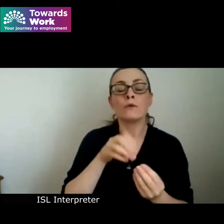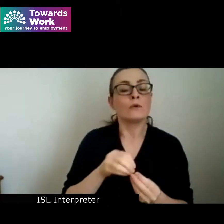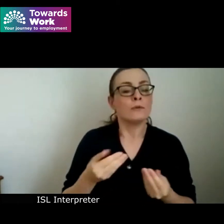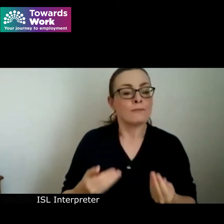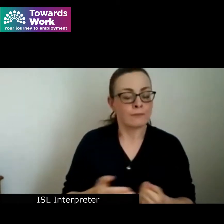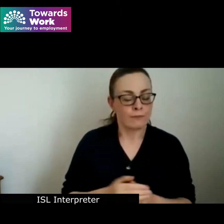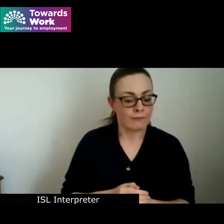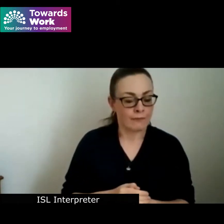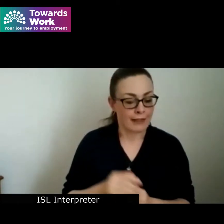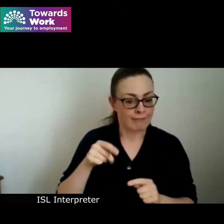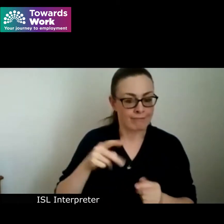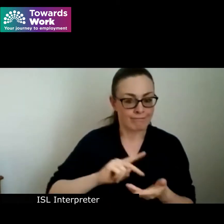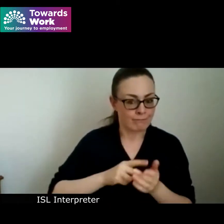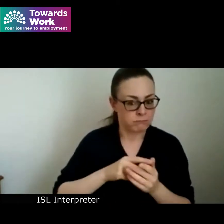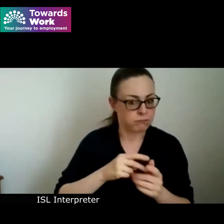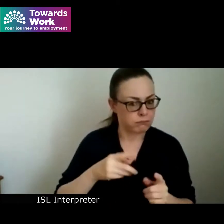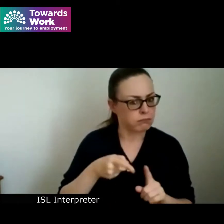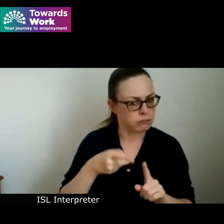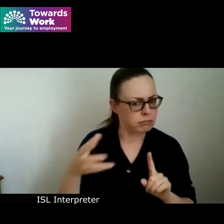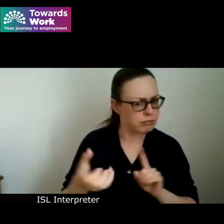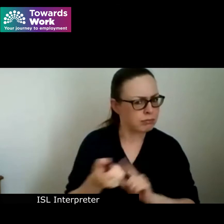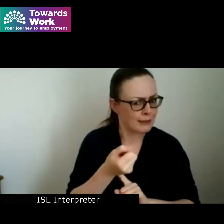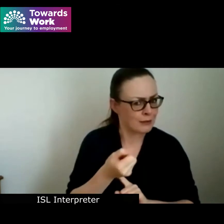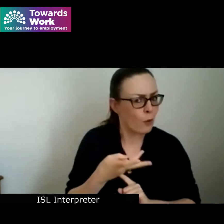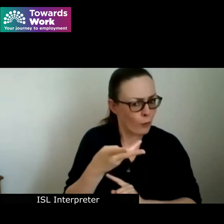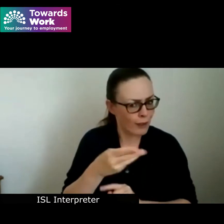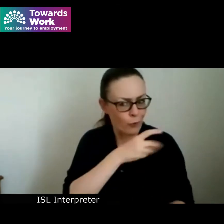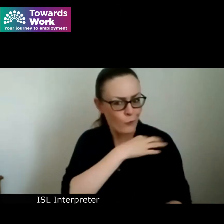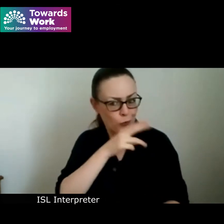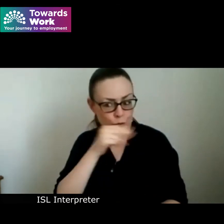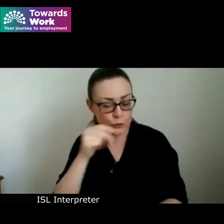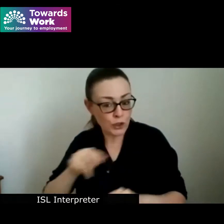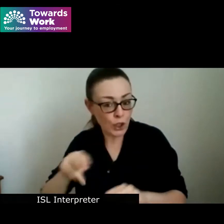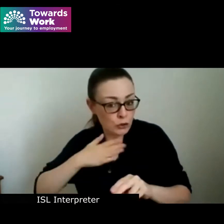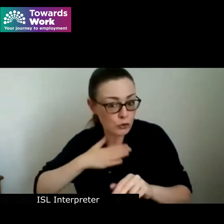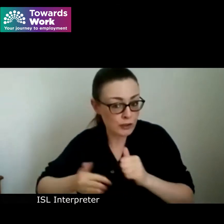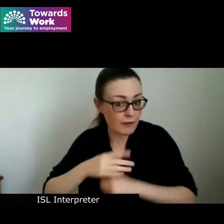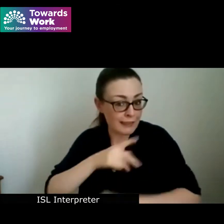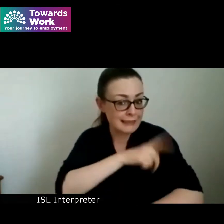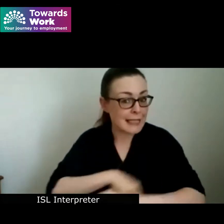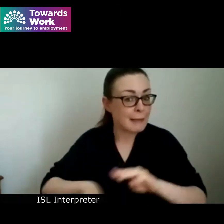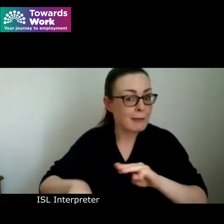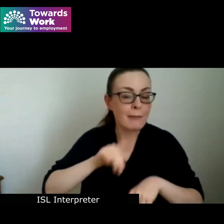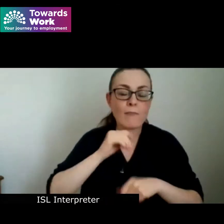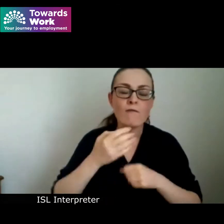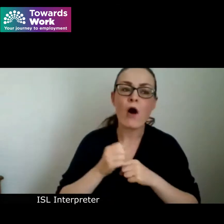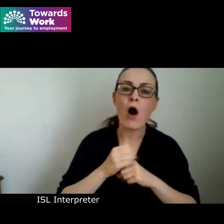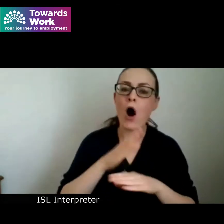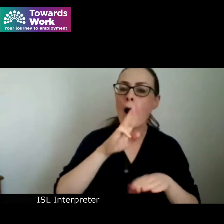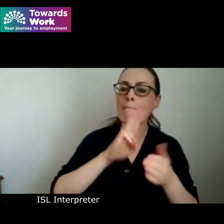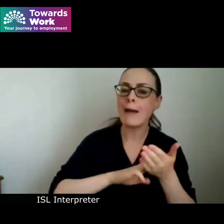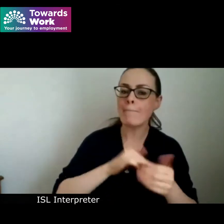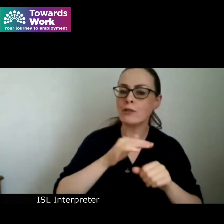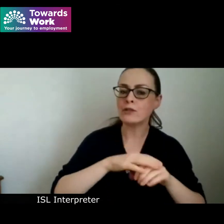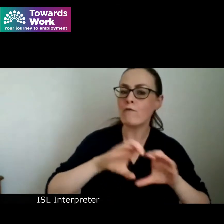initiative will be good news for not just disabled people but for all members of the community as